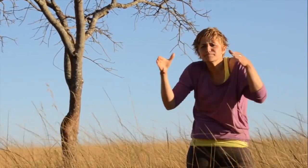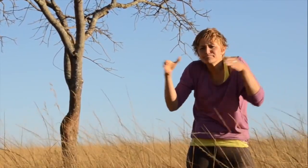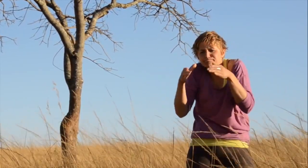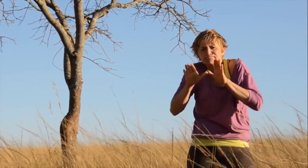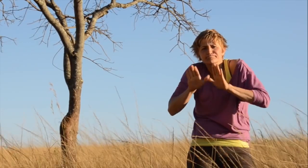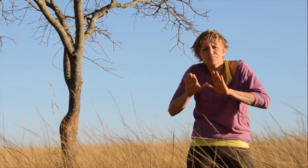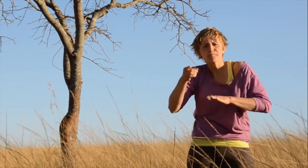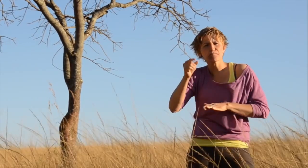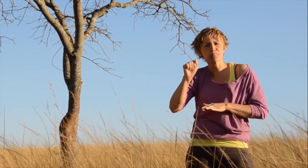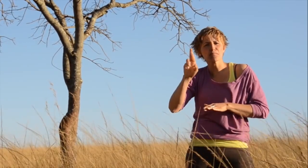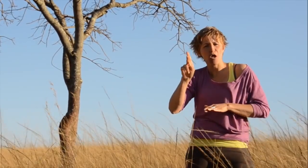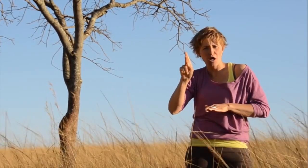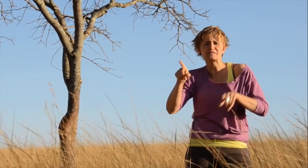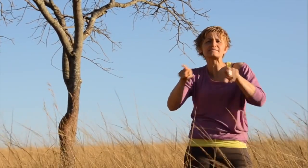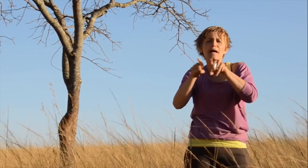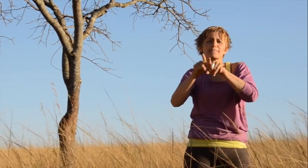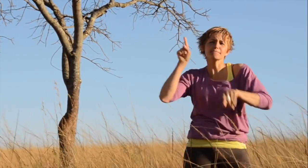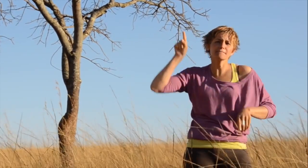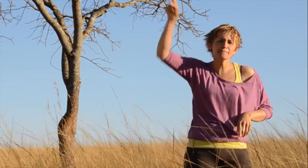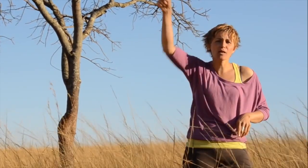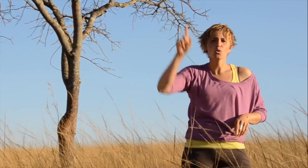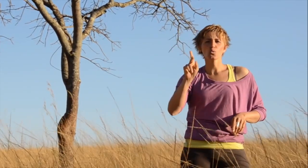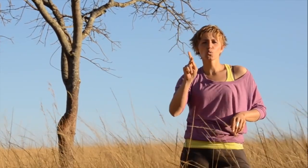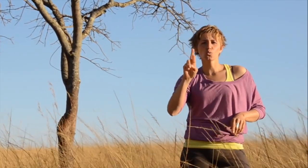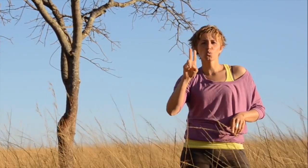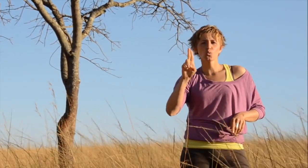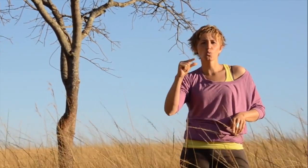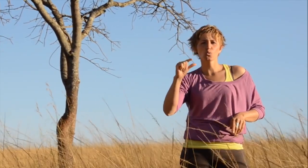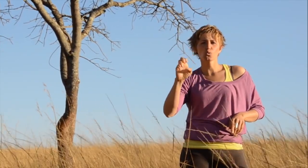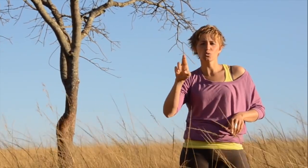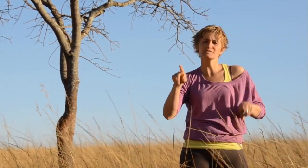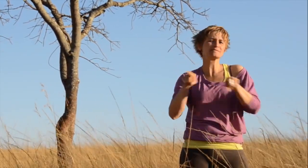animals with a no-hunting ban, a breeding program